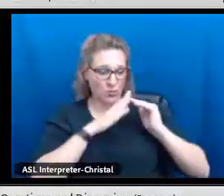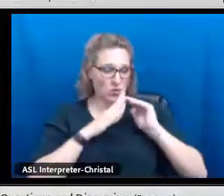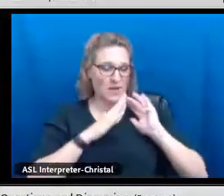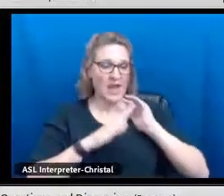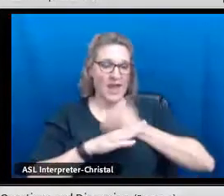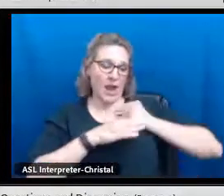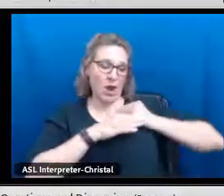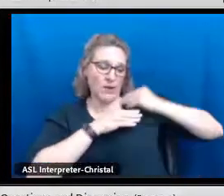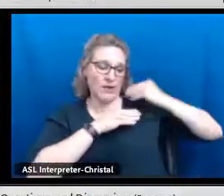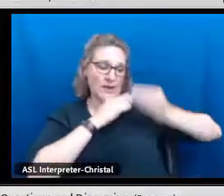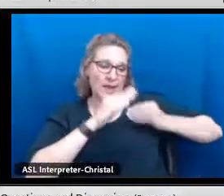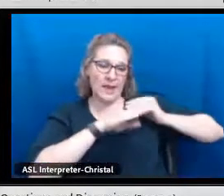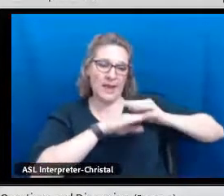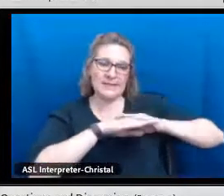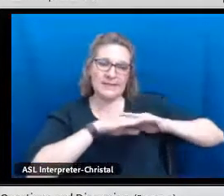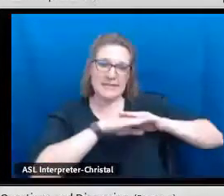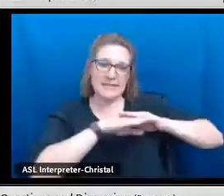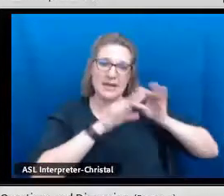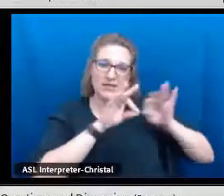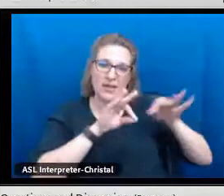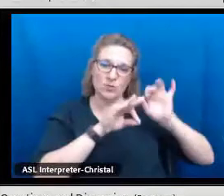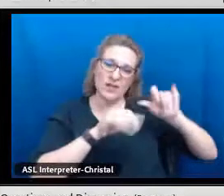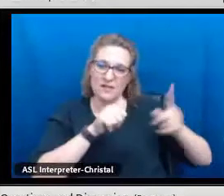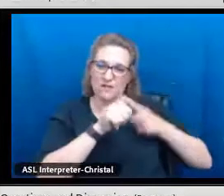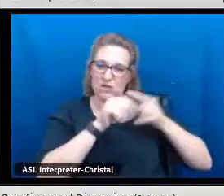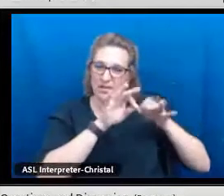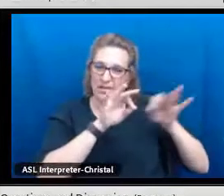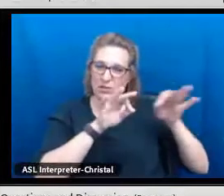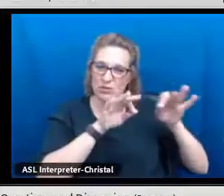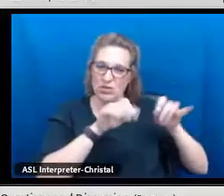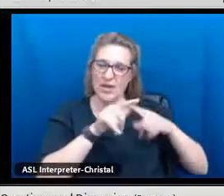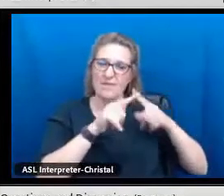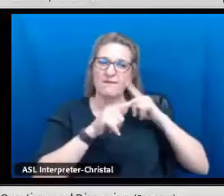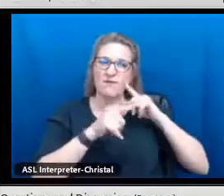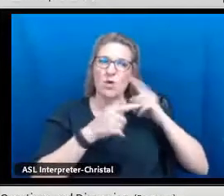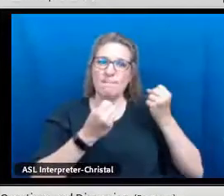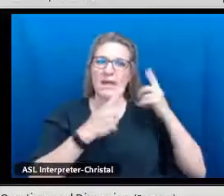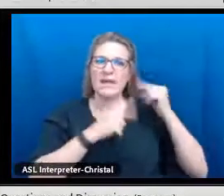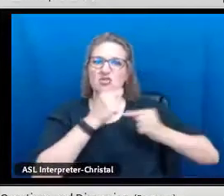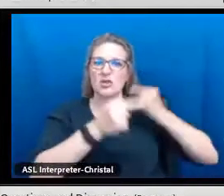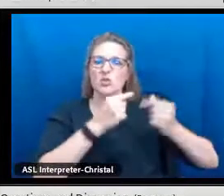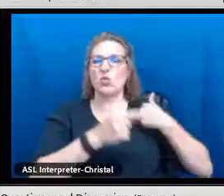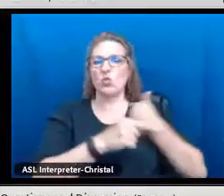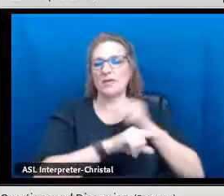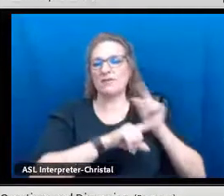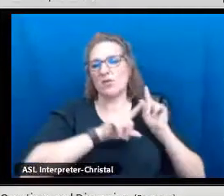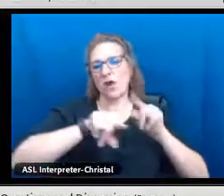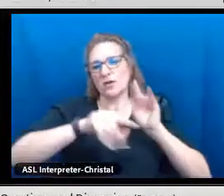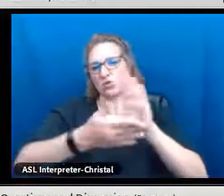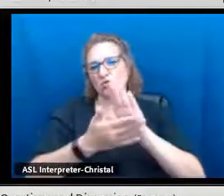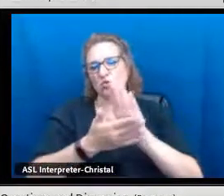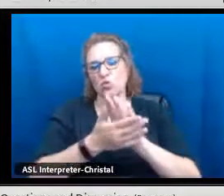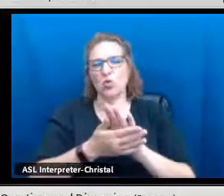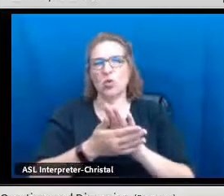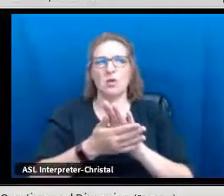And so, in our homes, in our communities, our heritage languages are the first languages